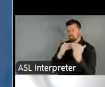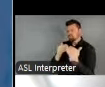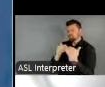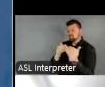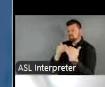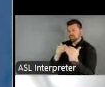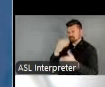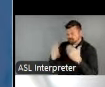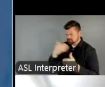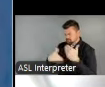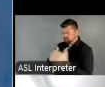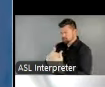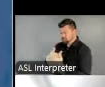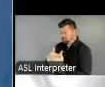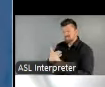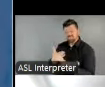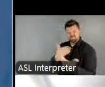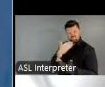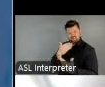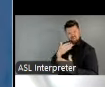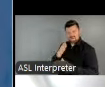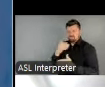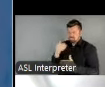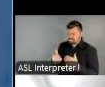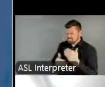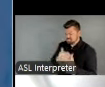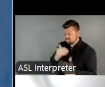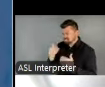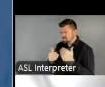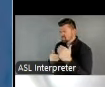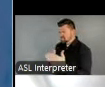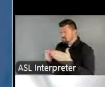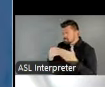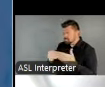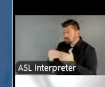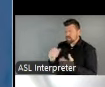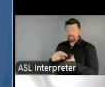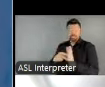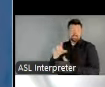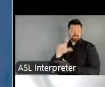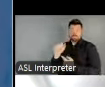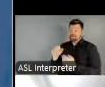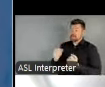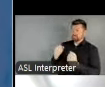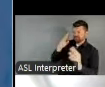a notable speed and nimbleness that allow local arts agencies to innovate, recalibrate, and invest